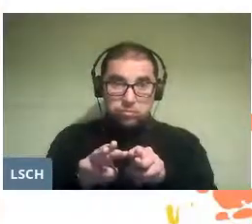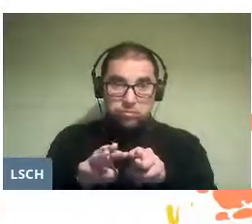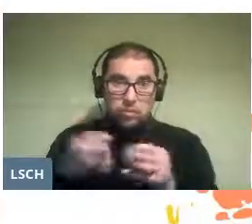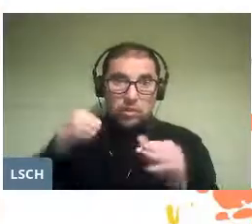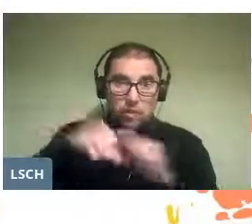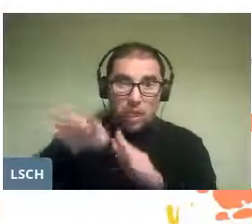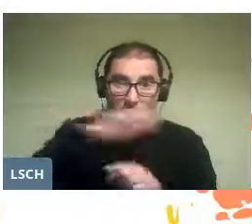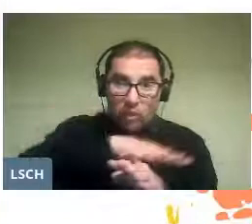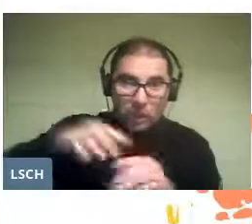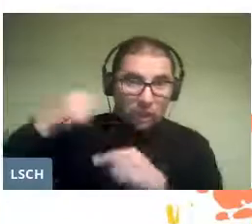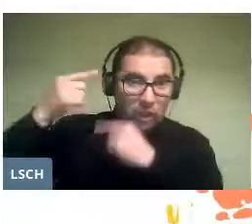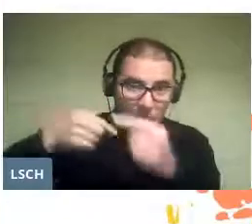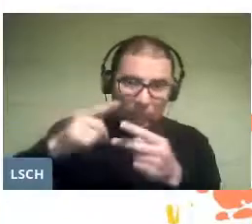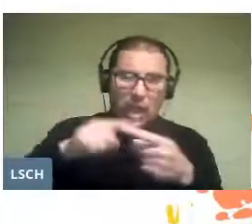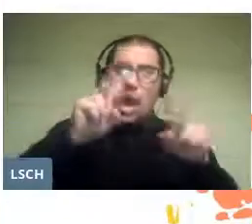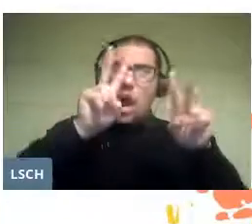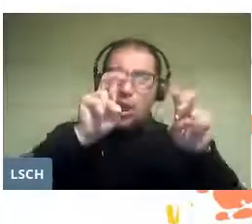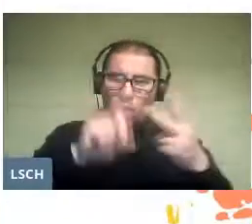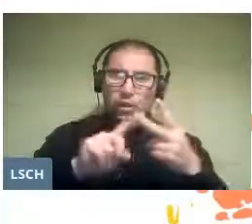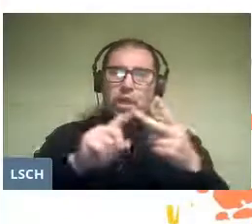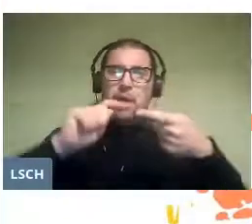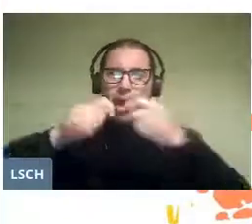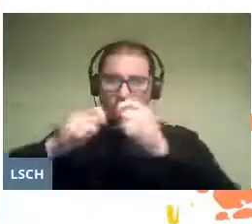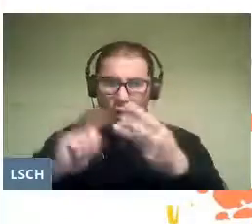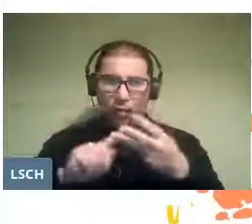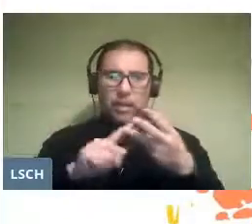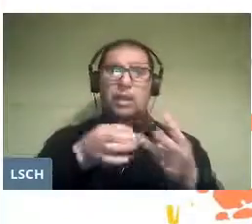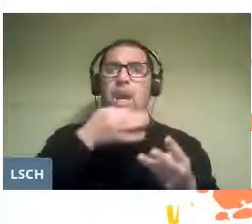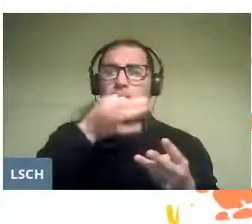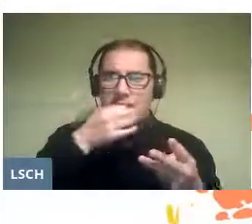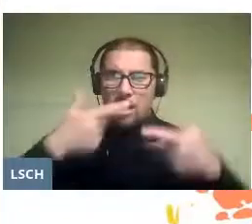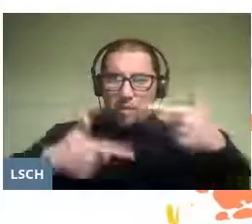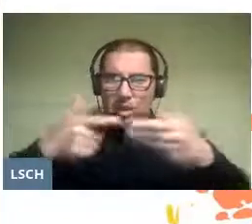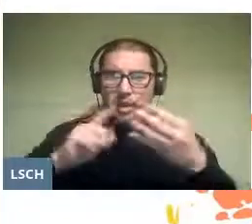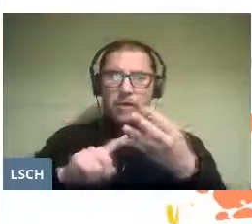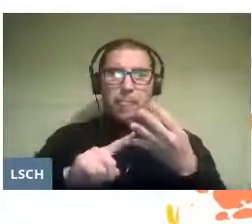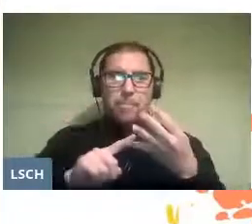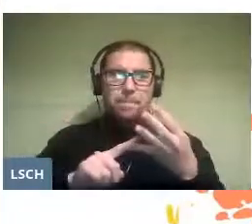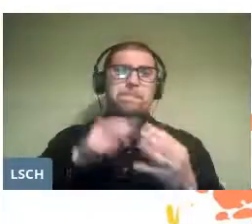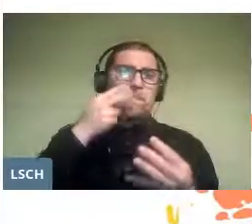the themes, the conflicts, the political message, the vision of the world